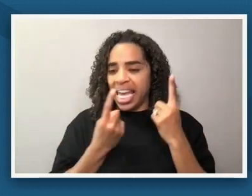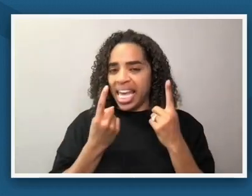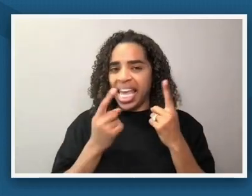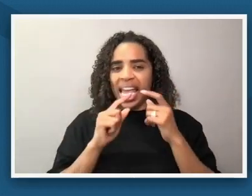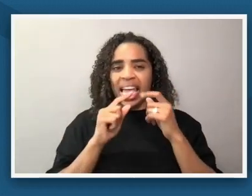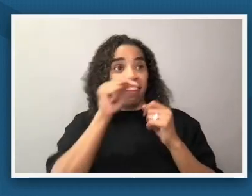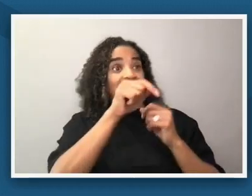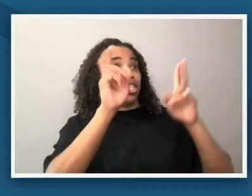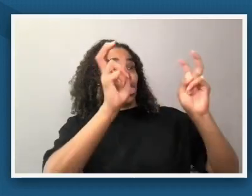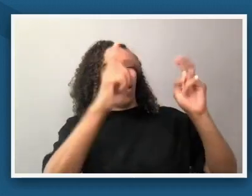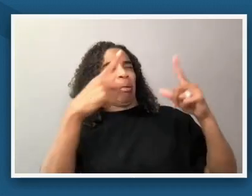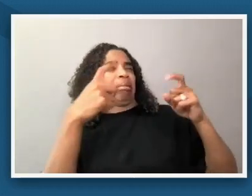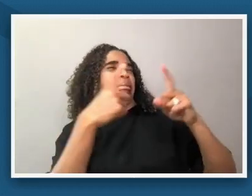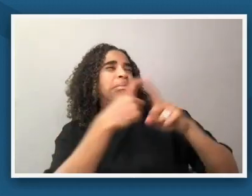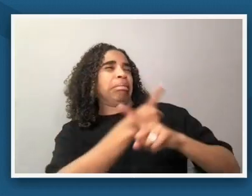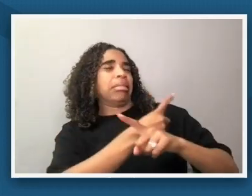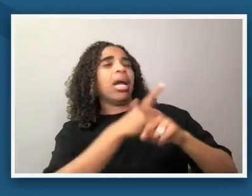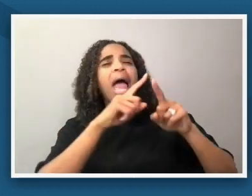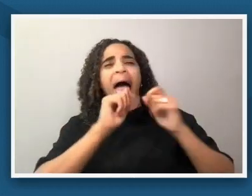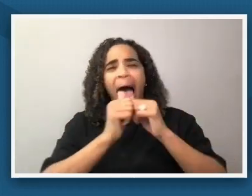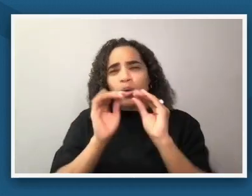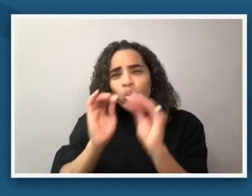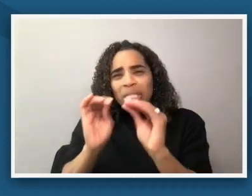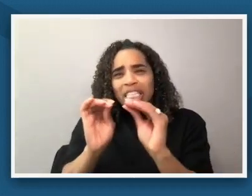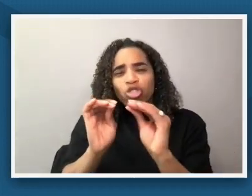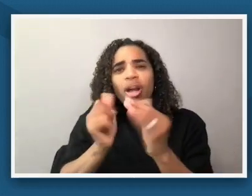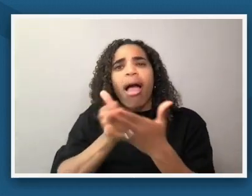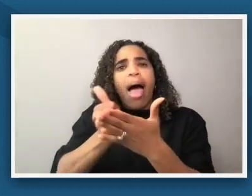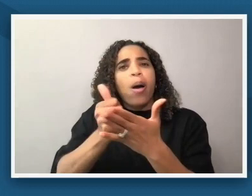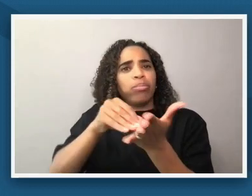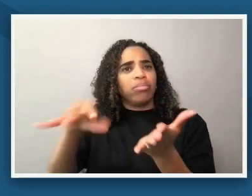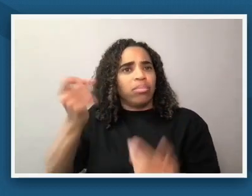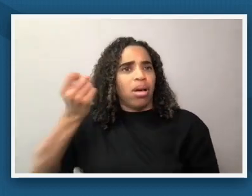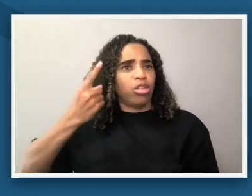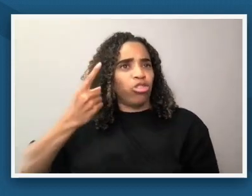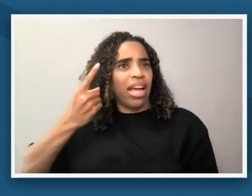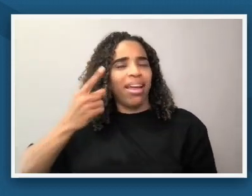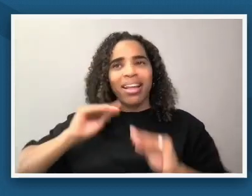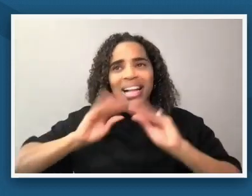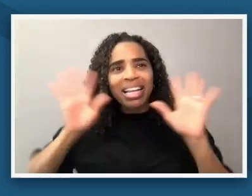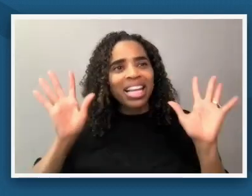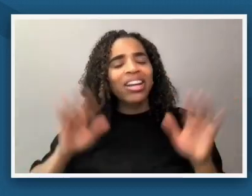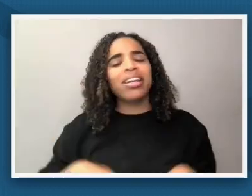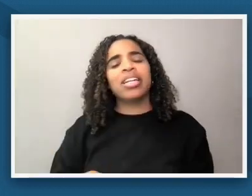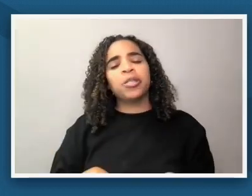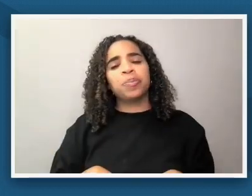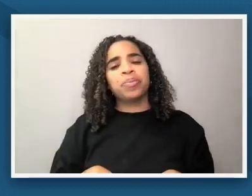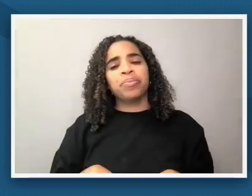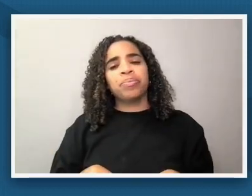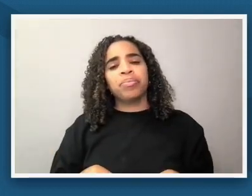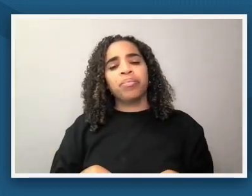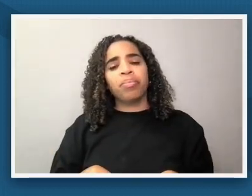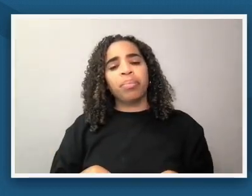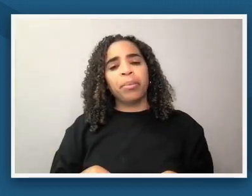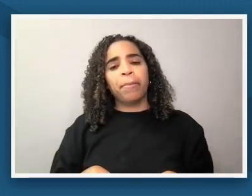down to make it digestible right and so this is just part of what we